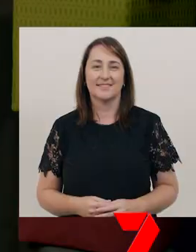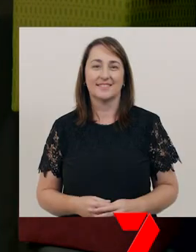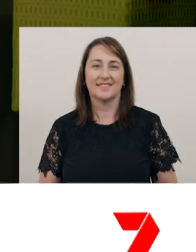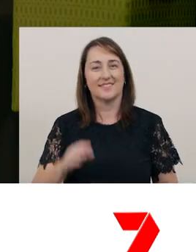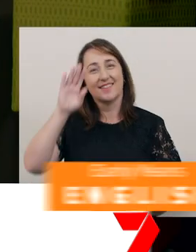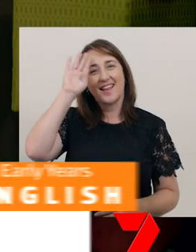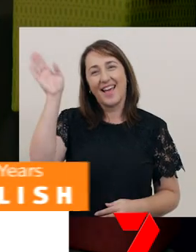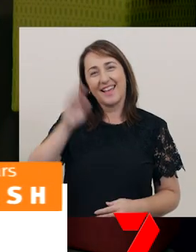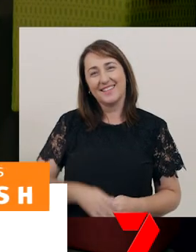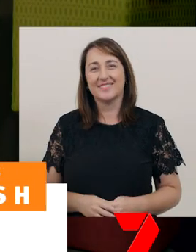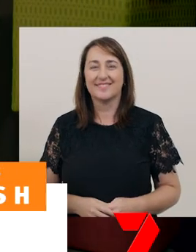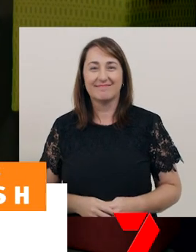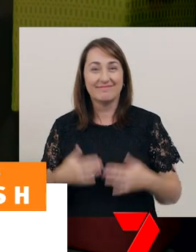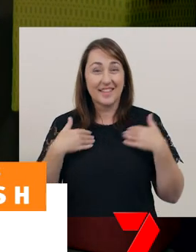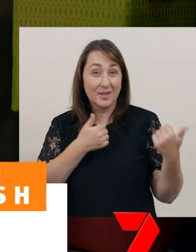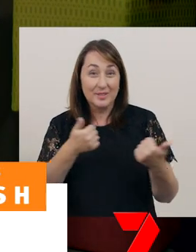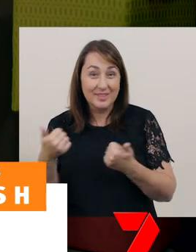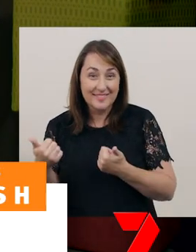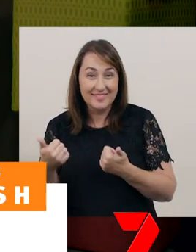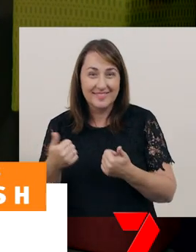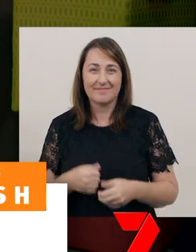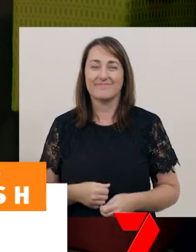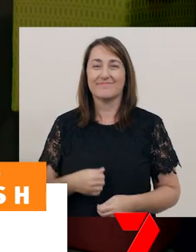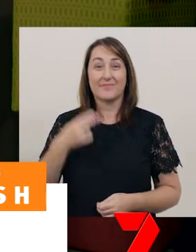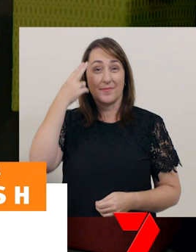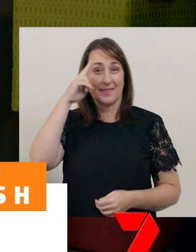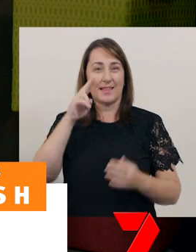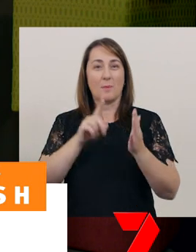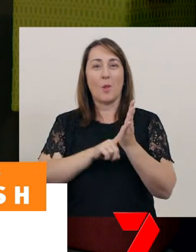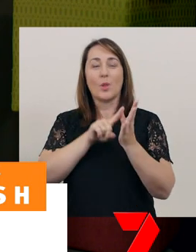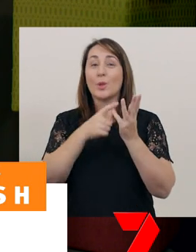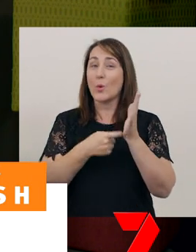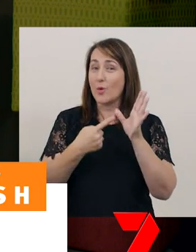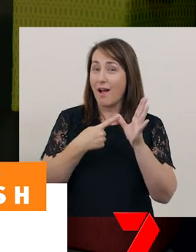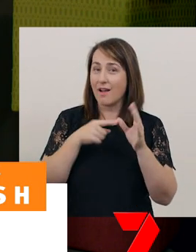Hi there. How are you today? My name’s Laura, and this is Rex.